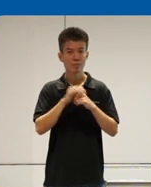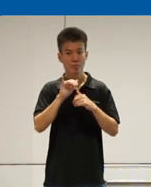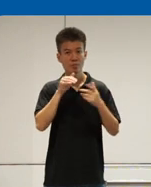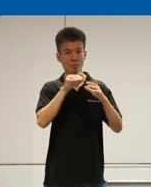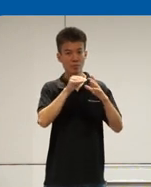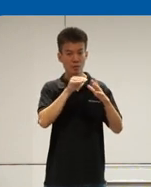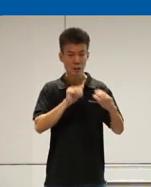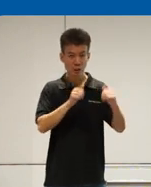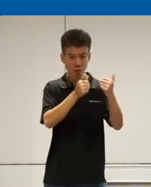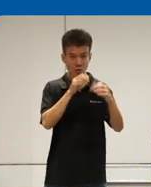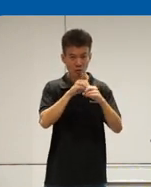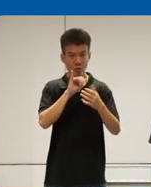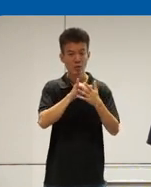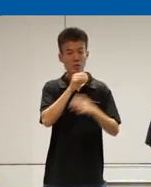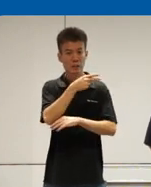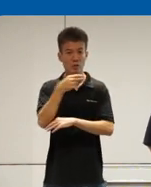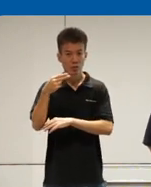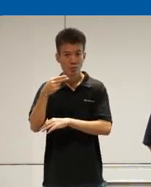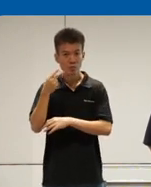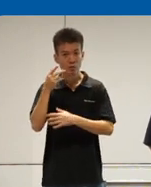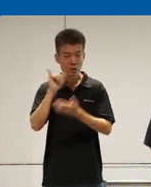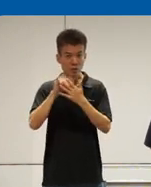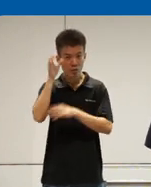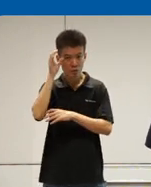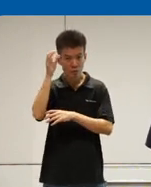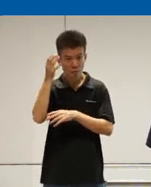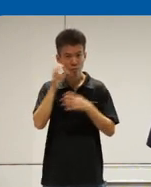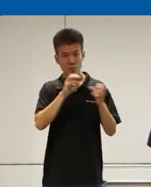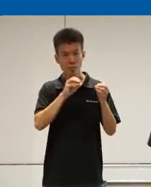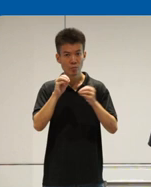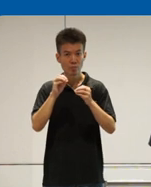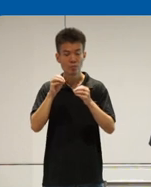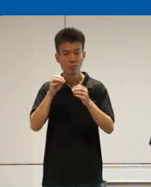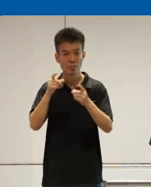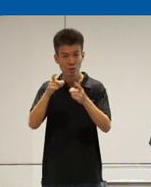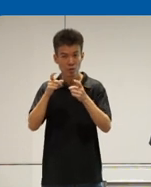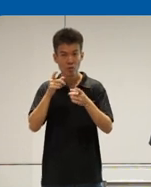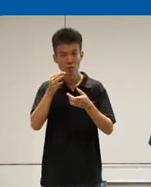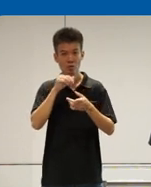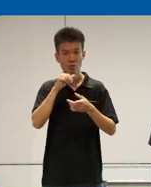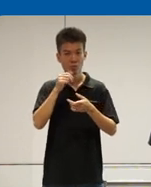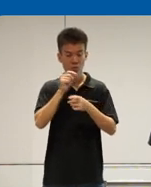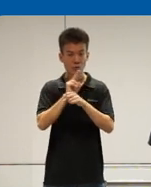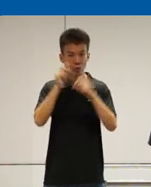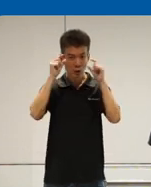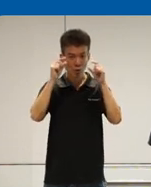challenge in Bas Indonesia the concept is toate of Fus so if you know ubber and in in Singapore